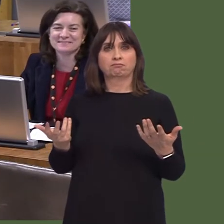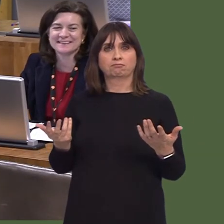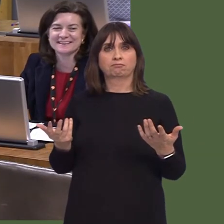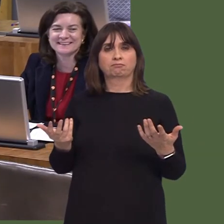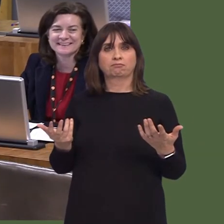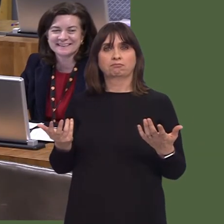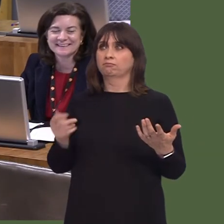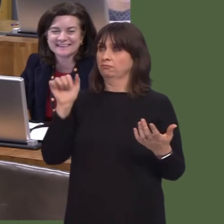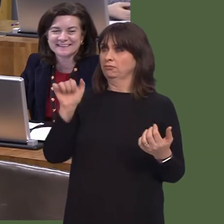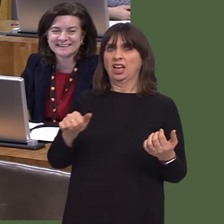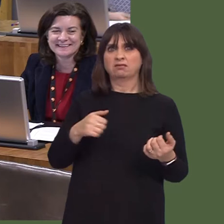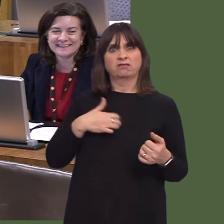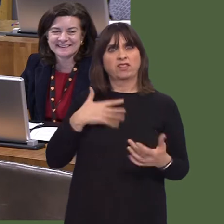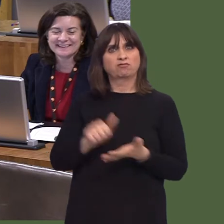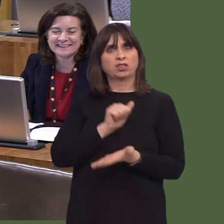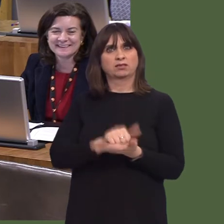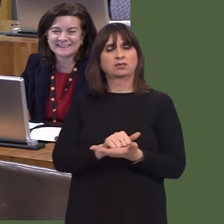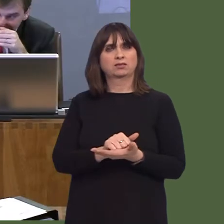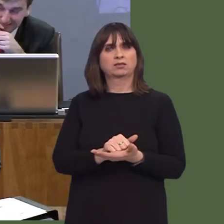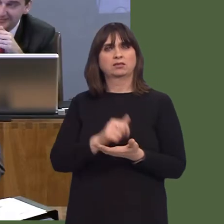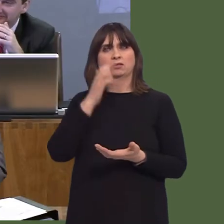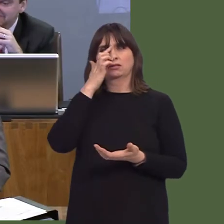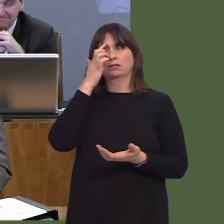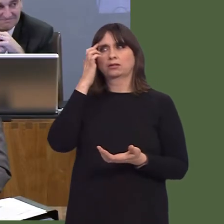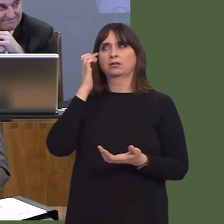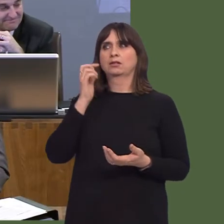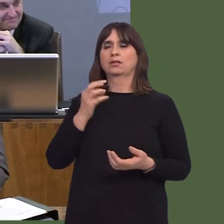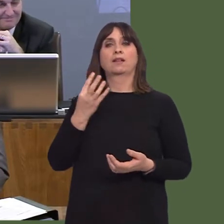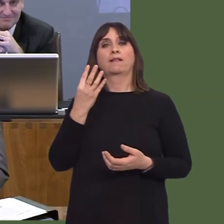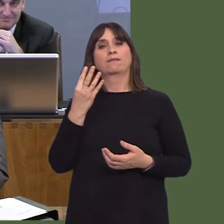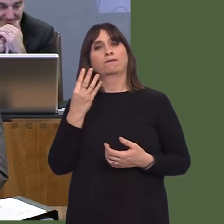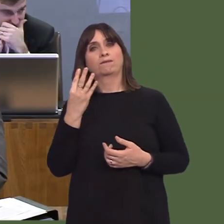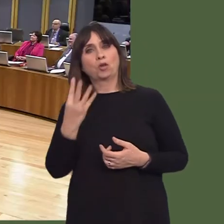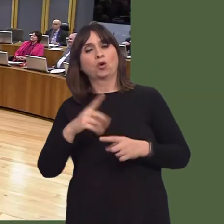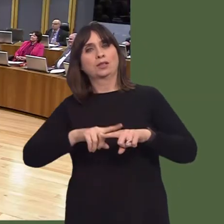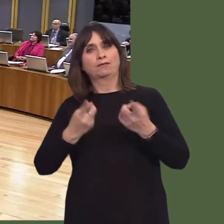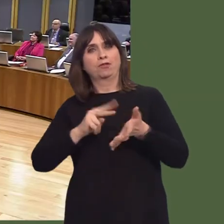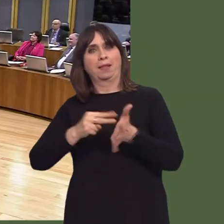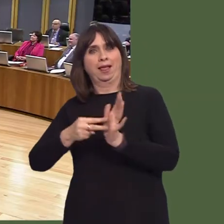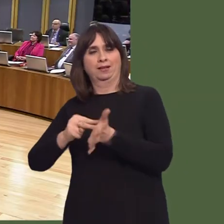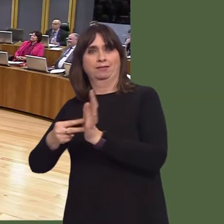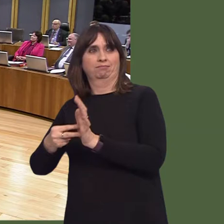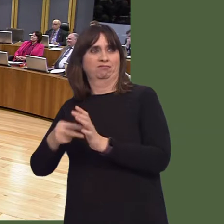But, to my mind, anything that enables people to have a respite from debt, and particularly continuing debt, which people often find on their shoulders, must be a welcome thing.